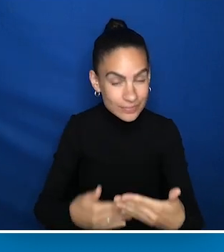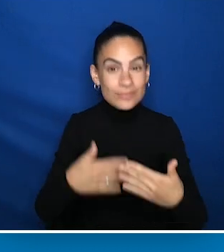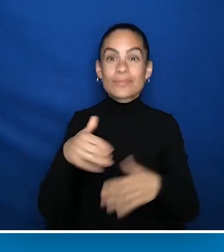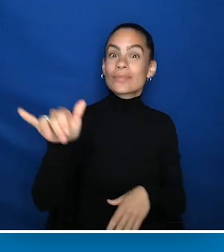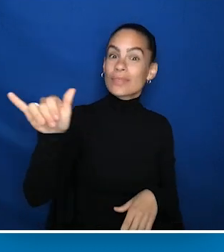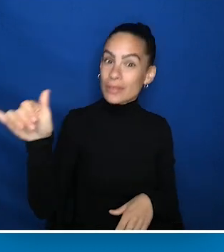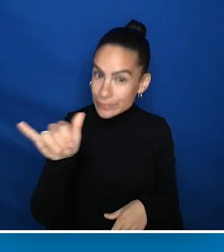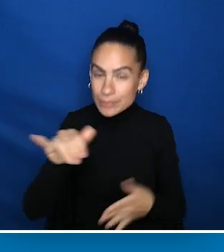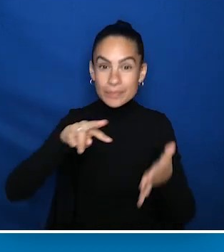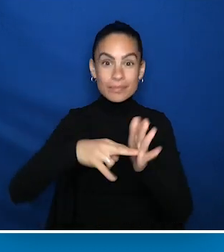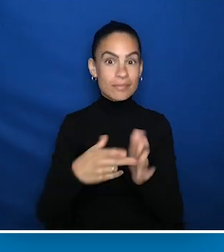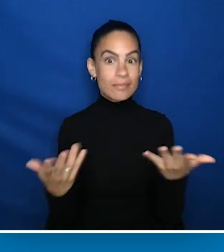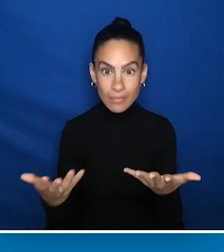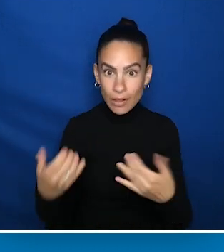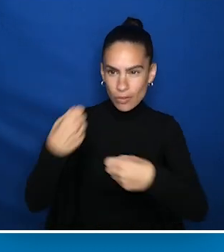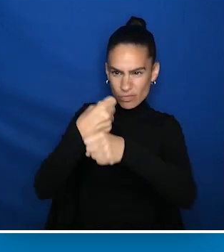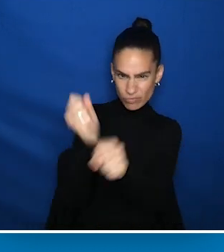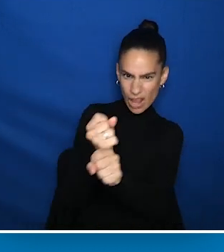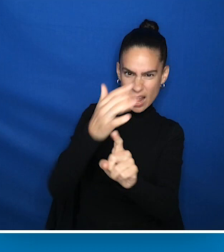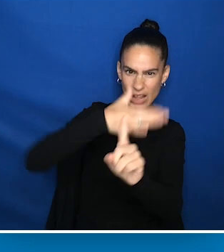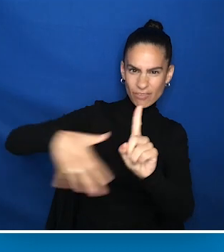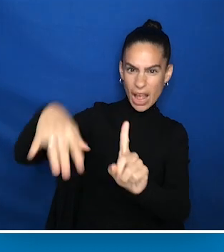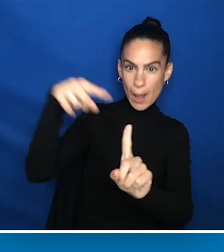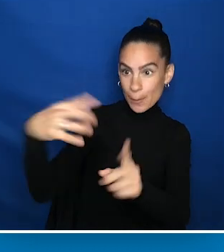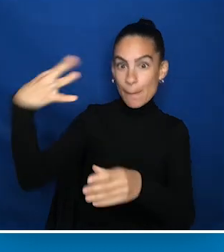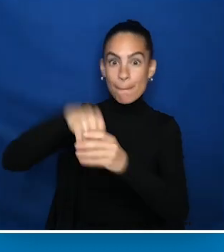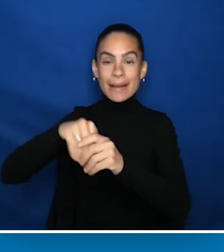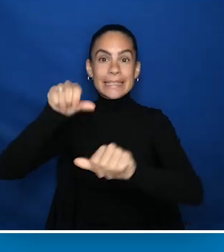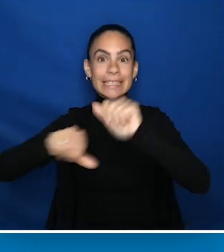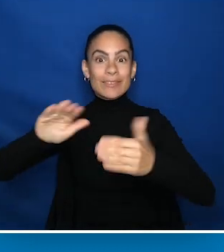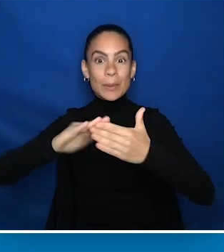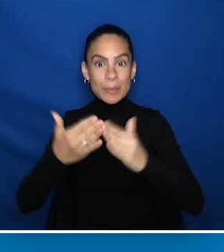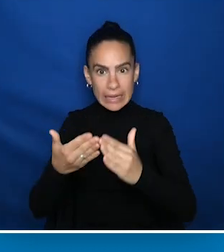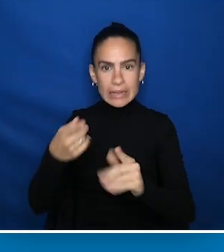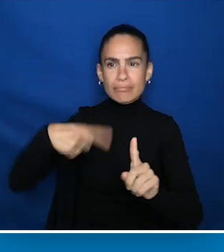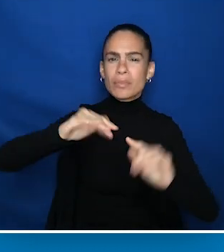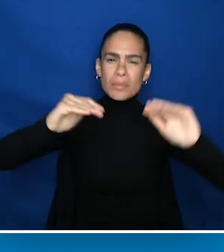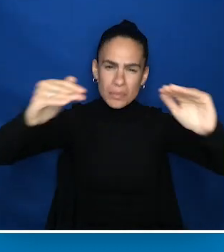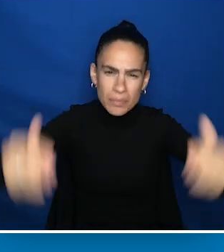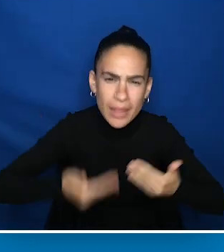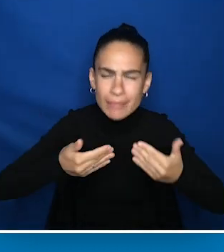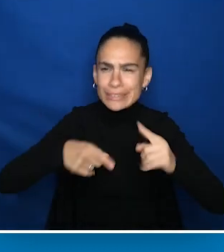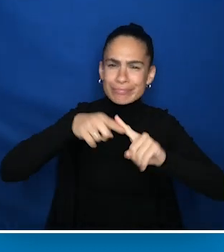It also includes then fostering an environment within the scientific community that welcomes disability